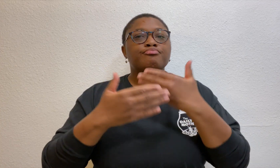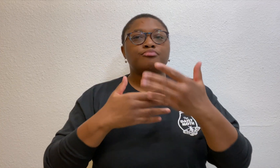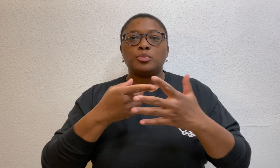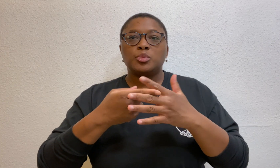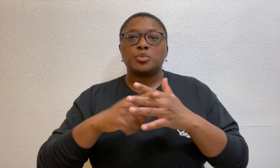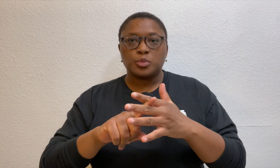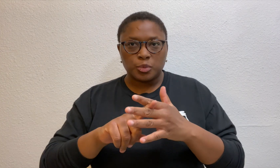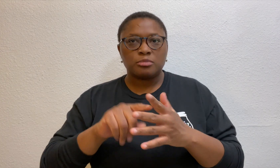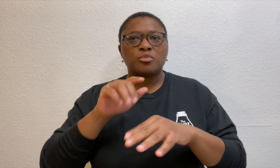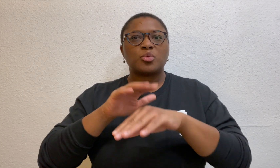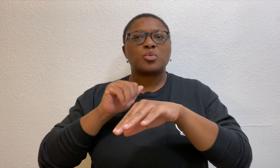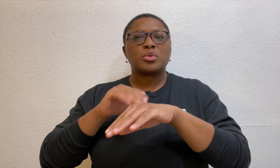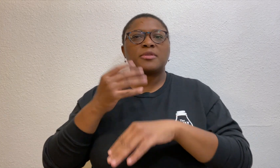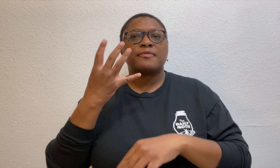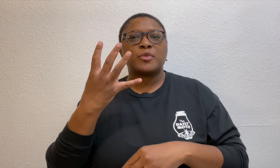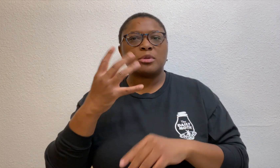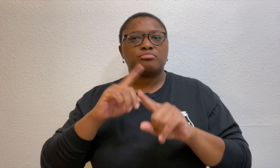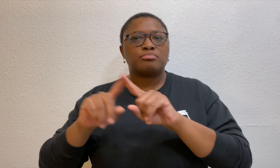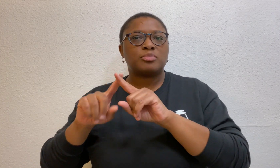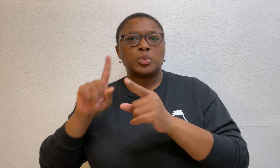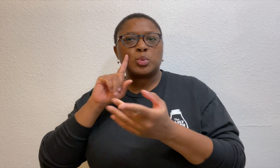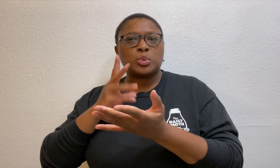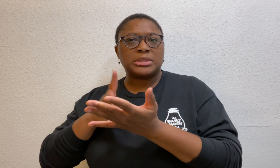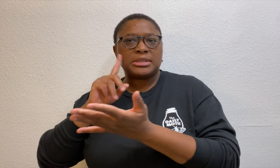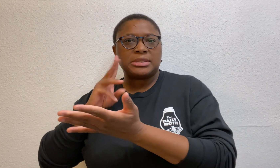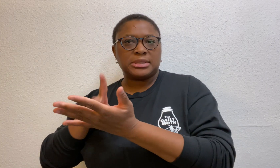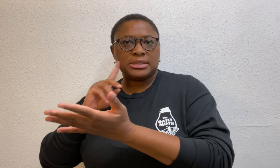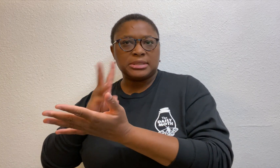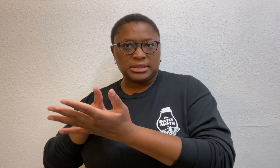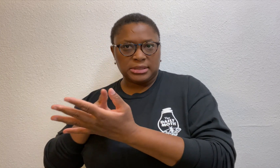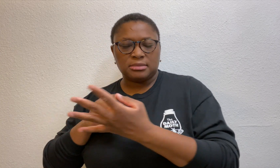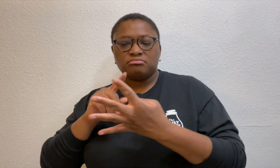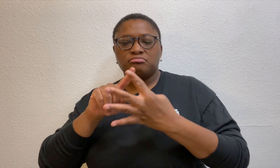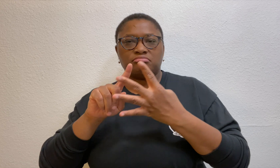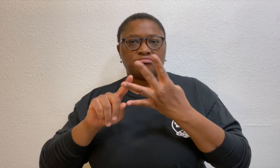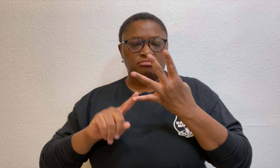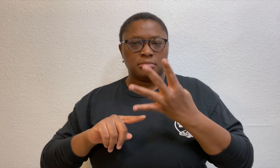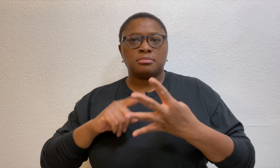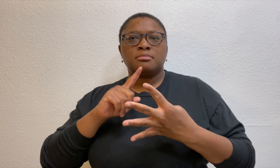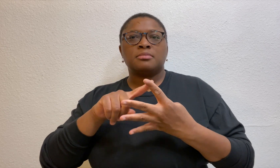A total of four witnesses were called.